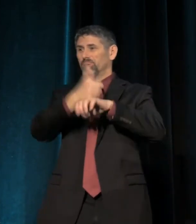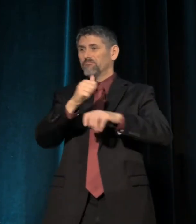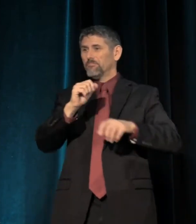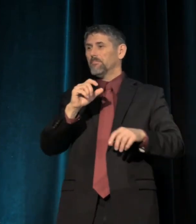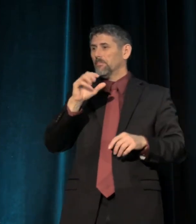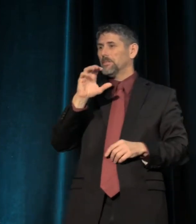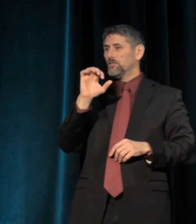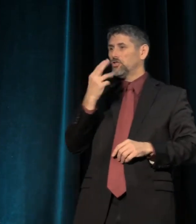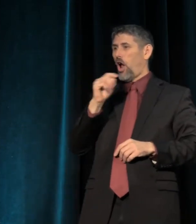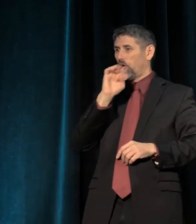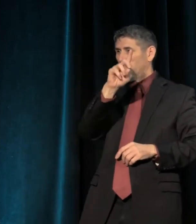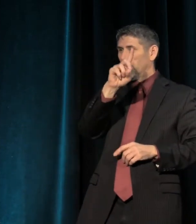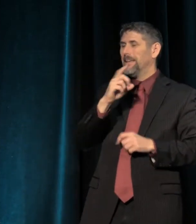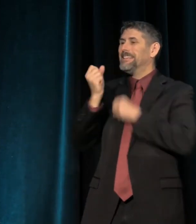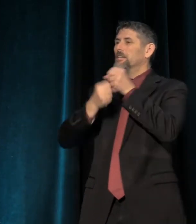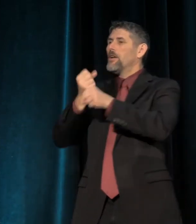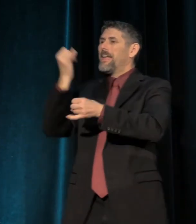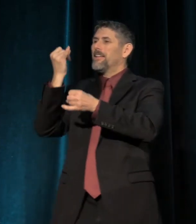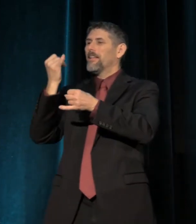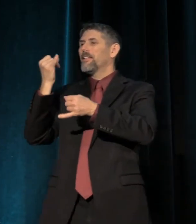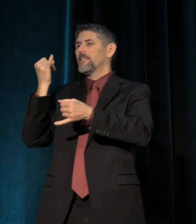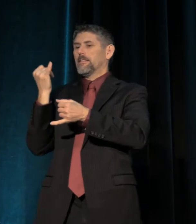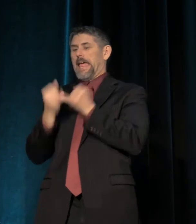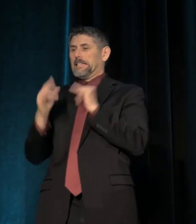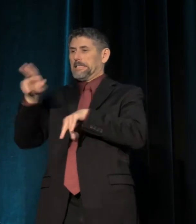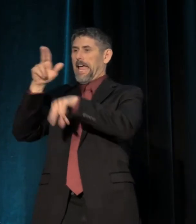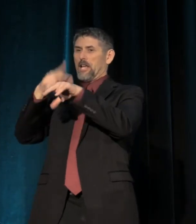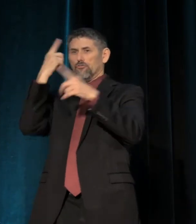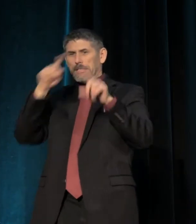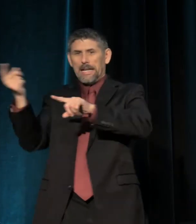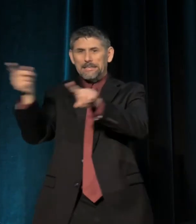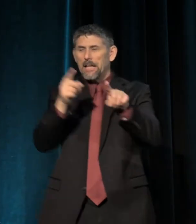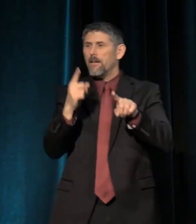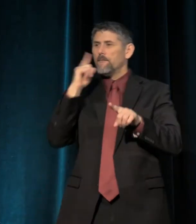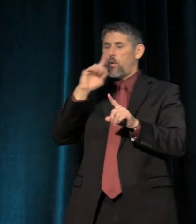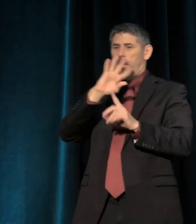the year of the last national consensus for racial justice and cultural equity.